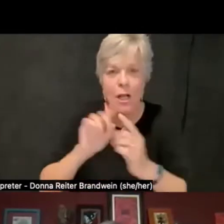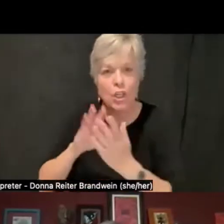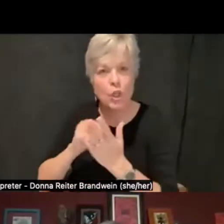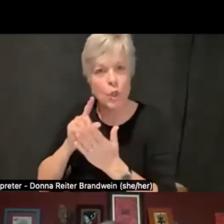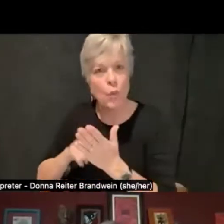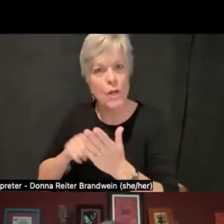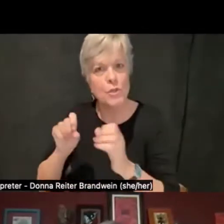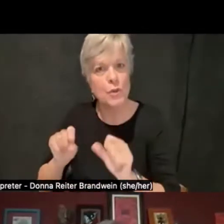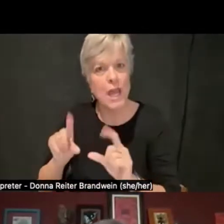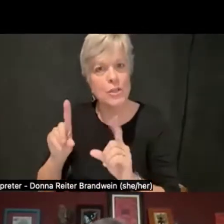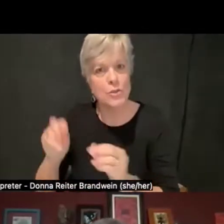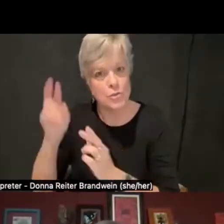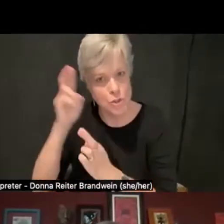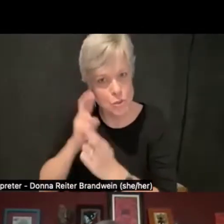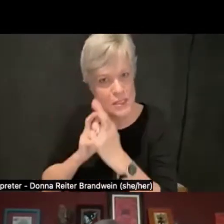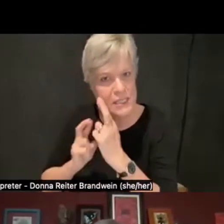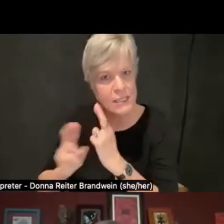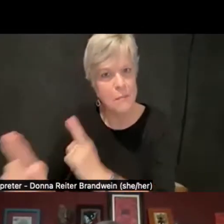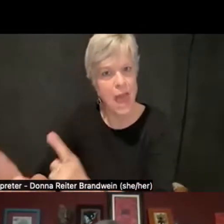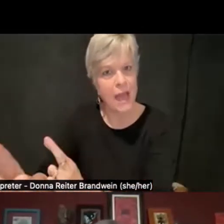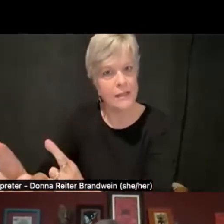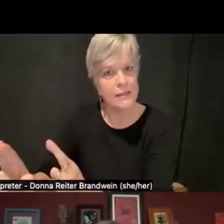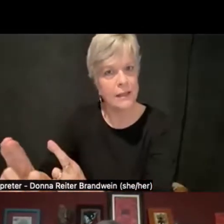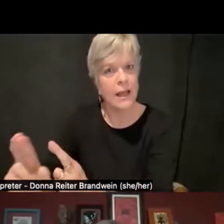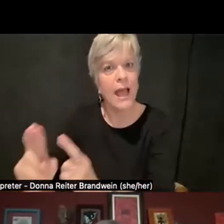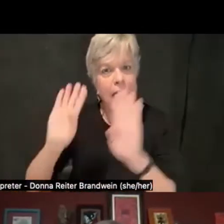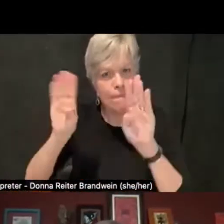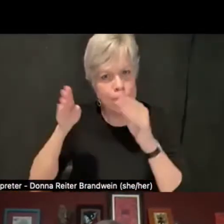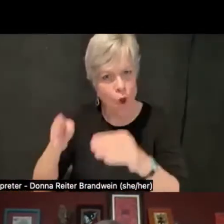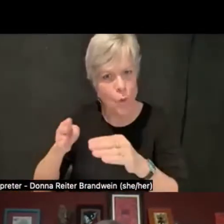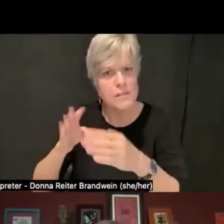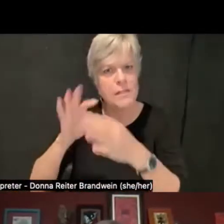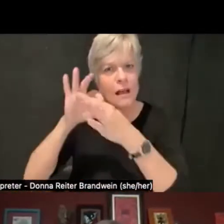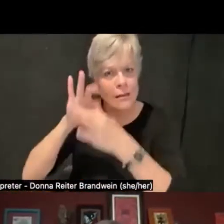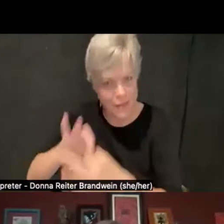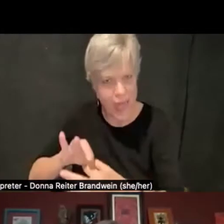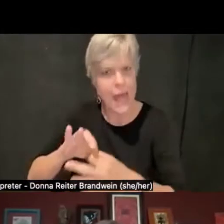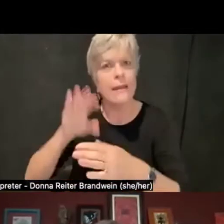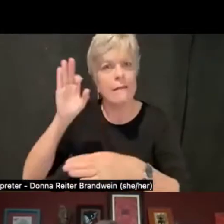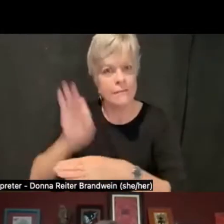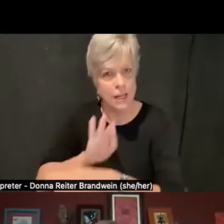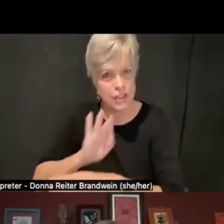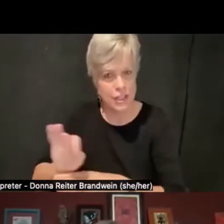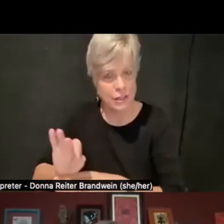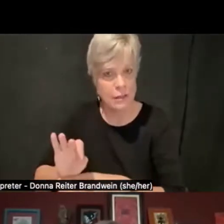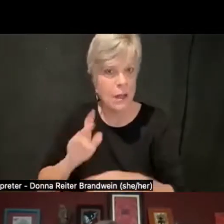to respect and center that functioning. People don't realize that that is a culture